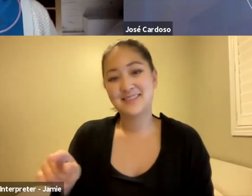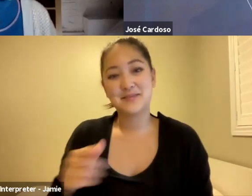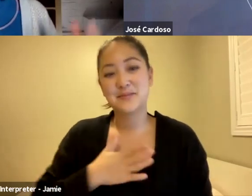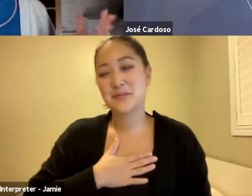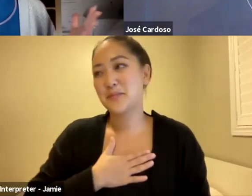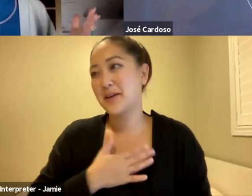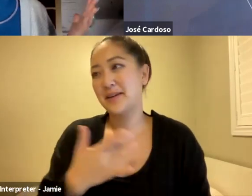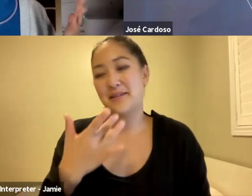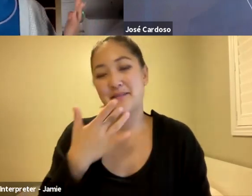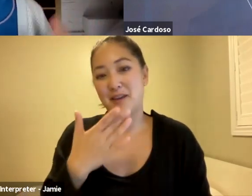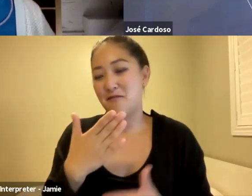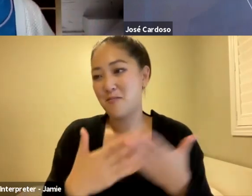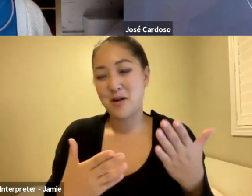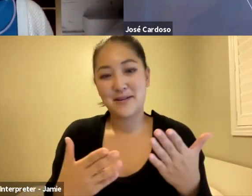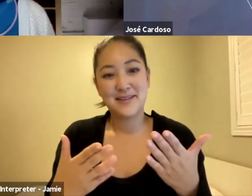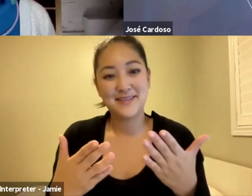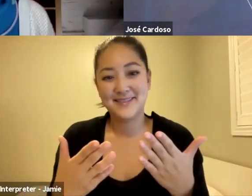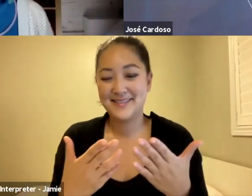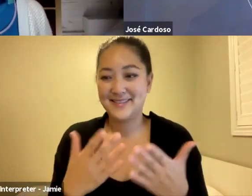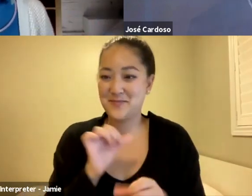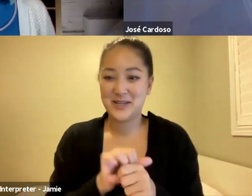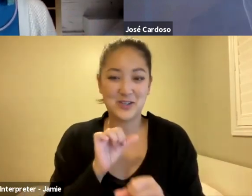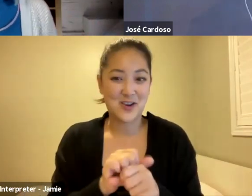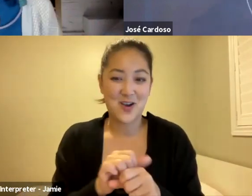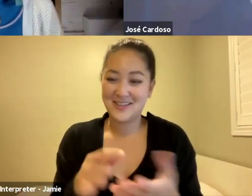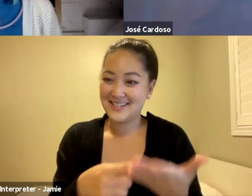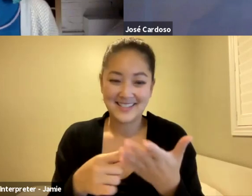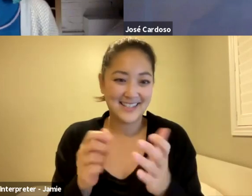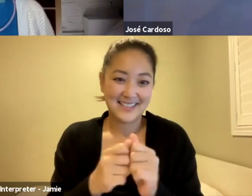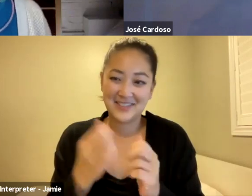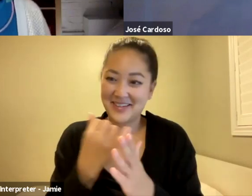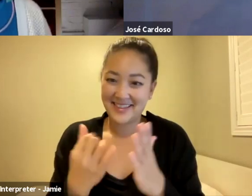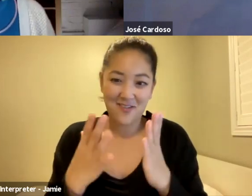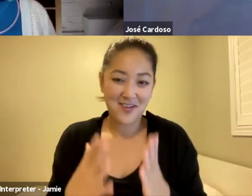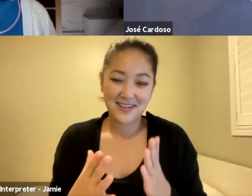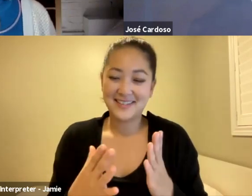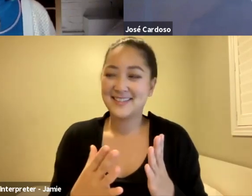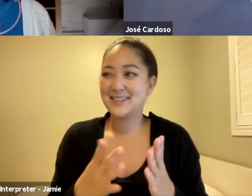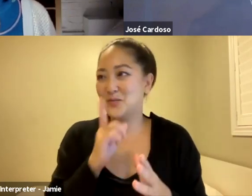the job is to be able to talk with artists and to hear all of the things that you're thinking about and your process